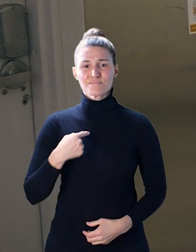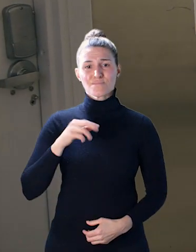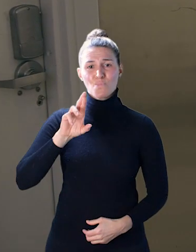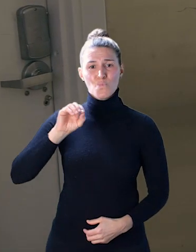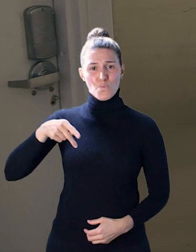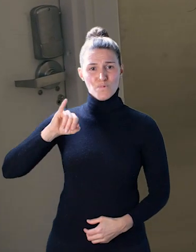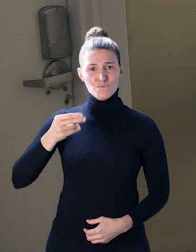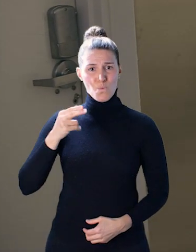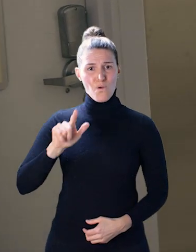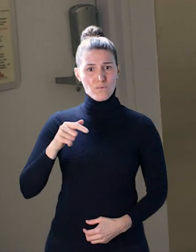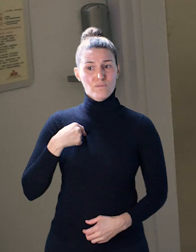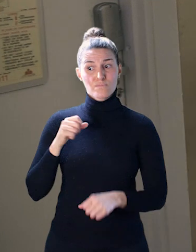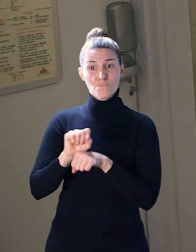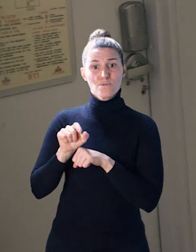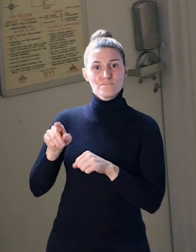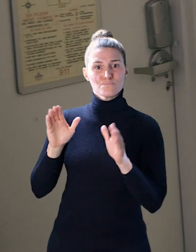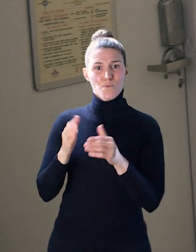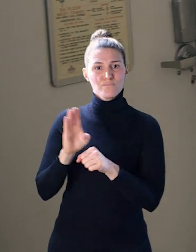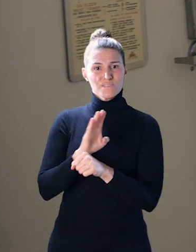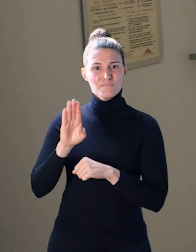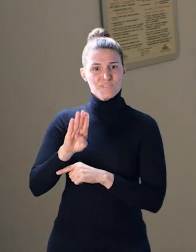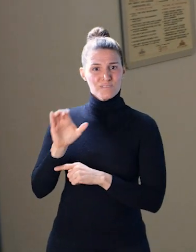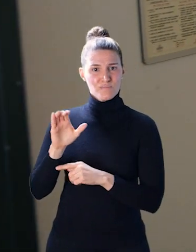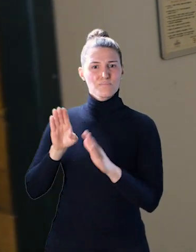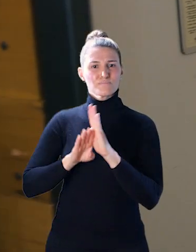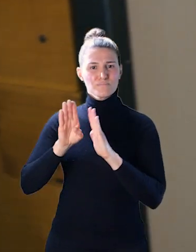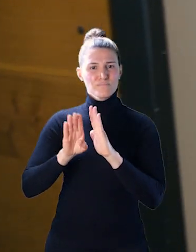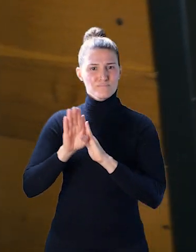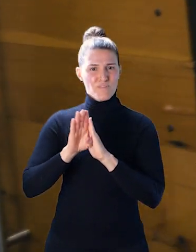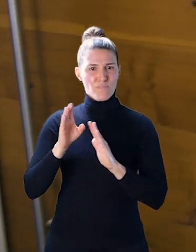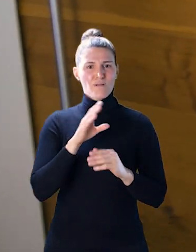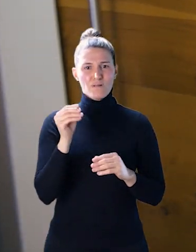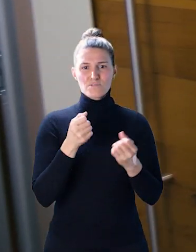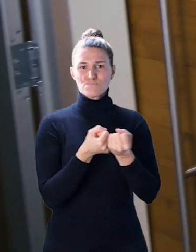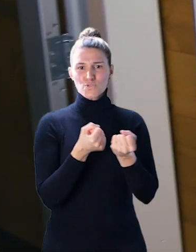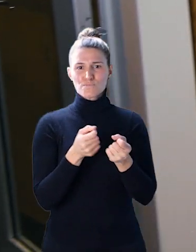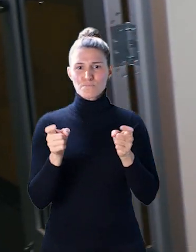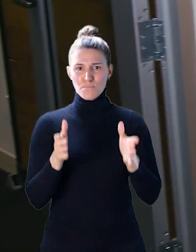I'm Roop Johal, I'm the Small Business BC Business Development and Sponsorship Manager.